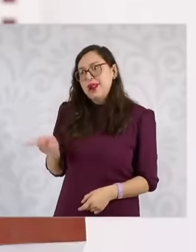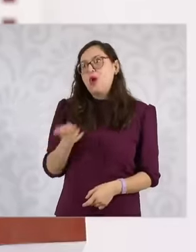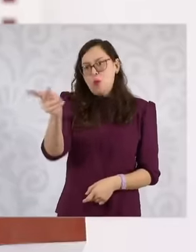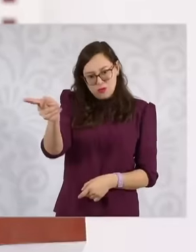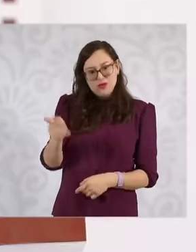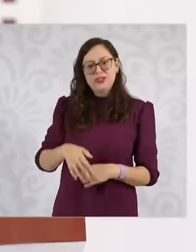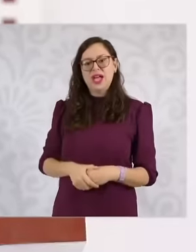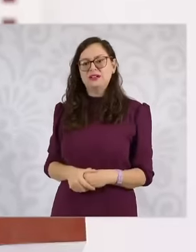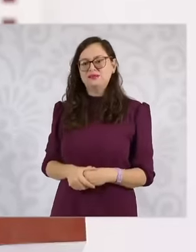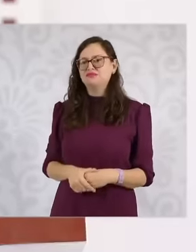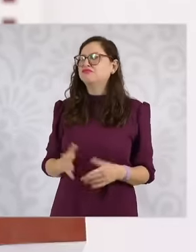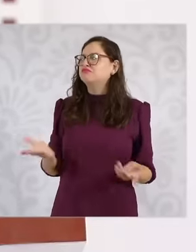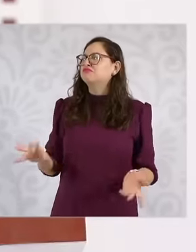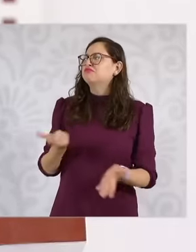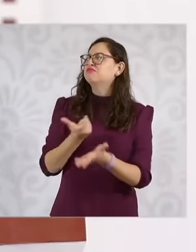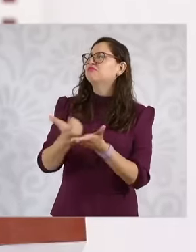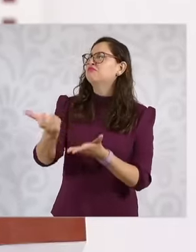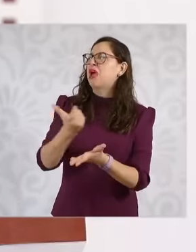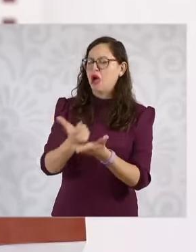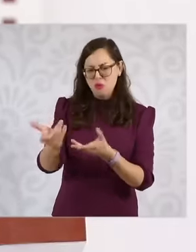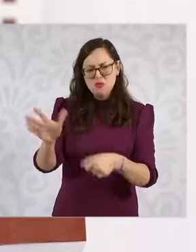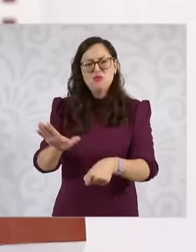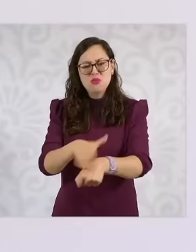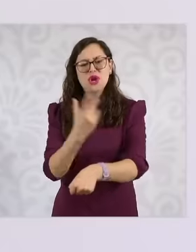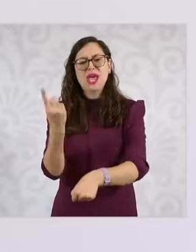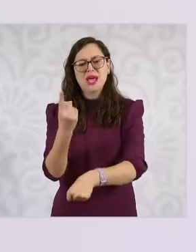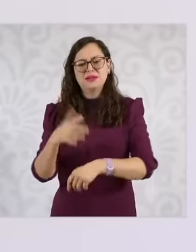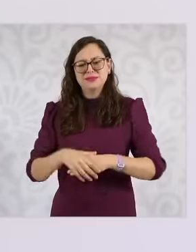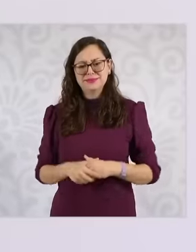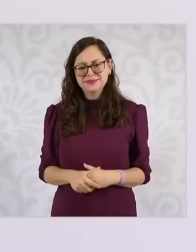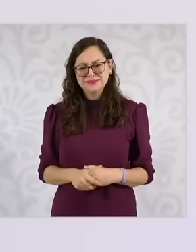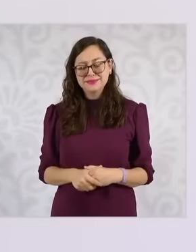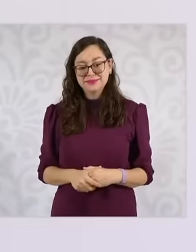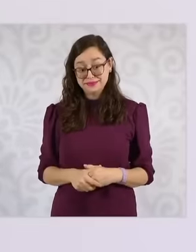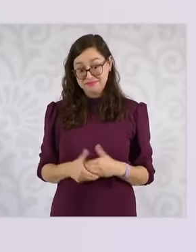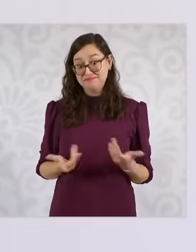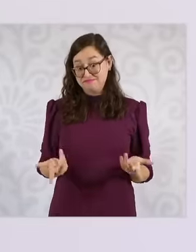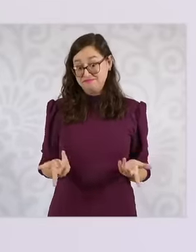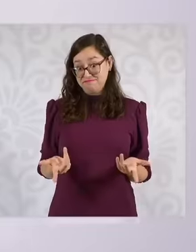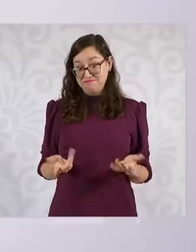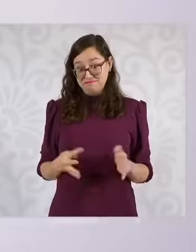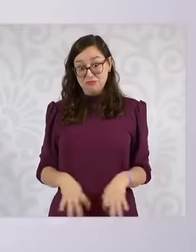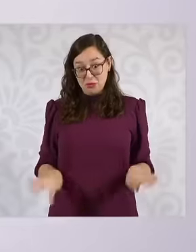from the taxes of Mexican men and women, so it would be worth it if they explained it, but